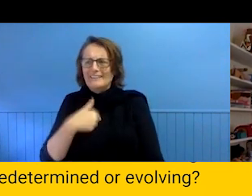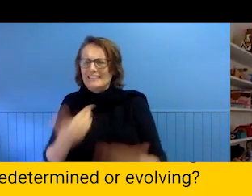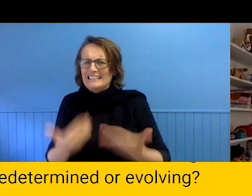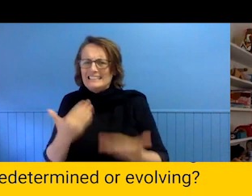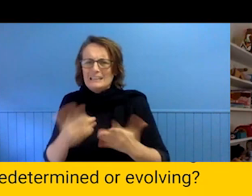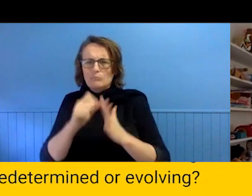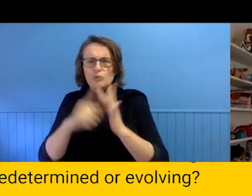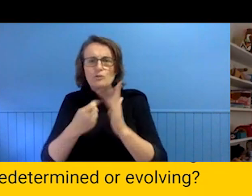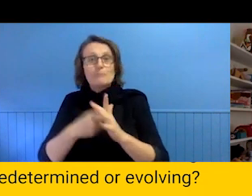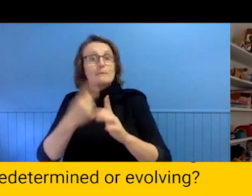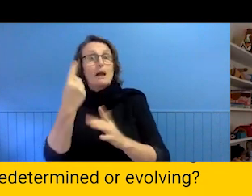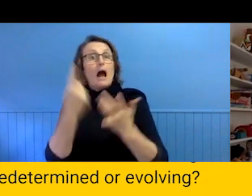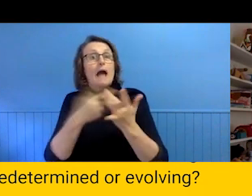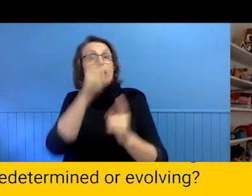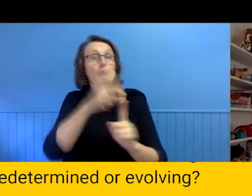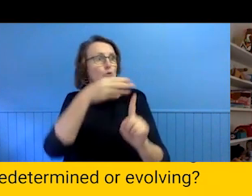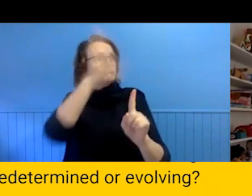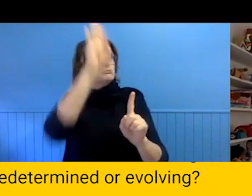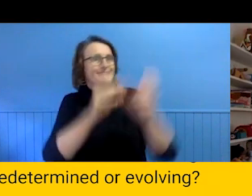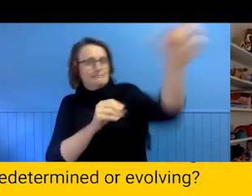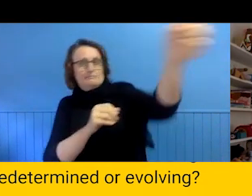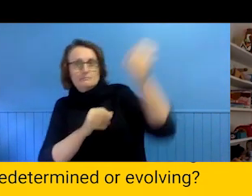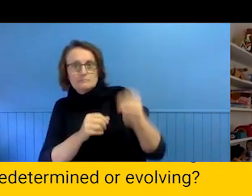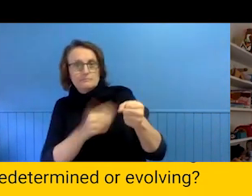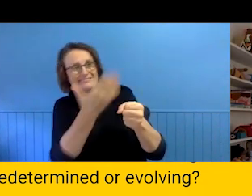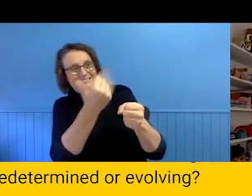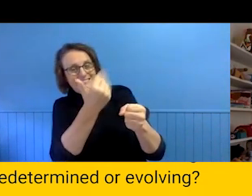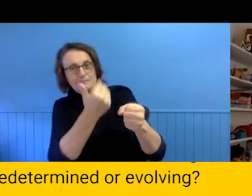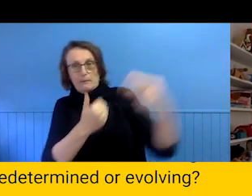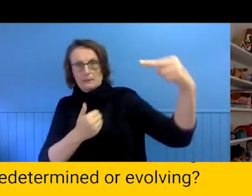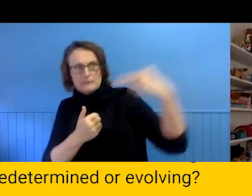Someone that might offer time as an outside eye, a consultant and not